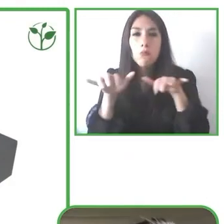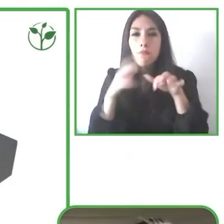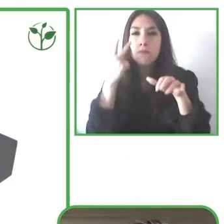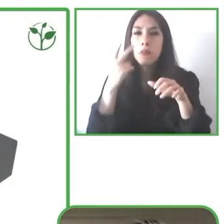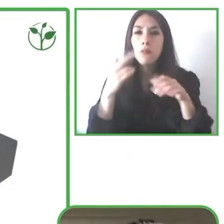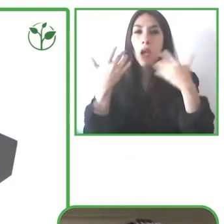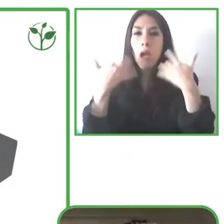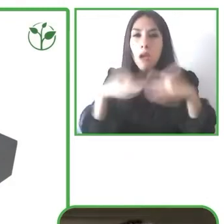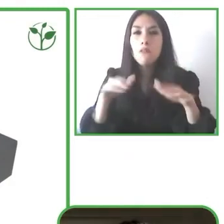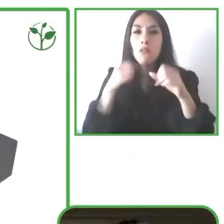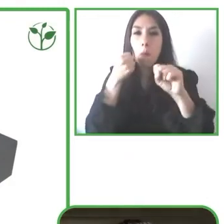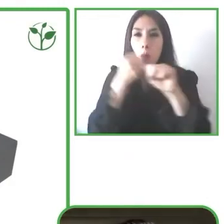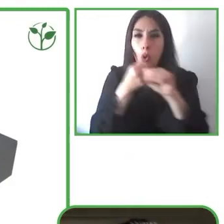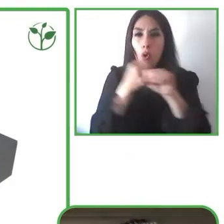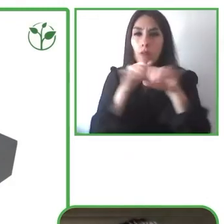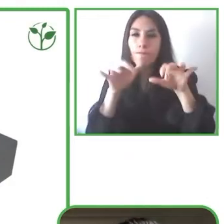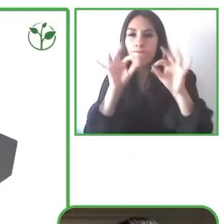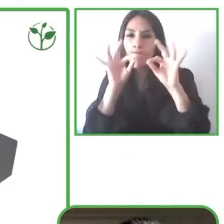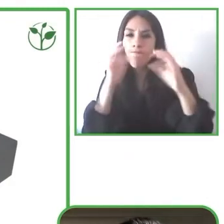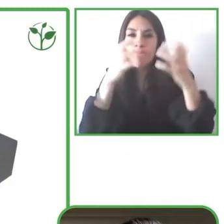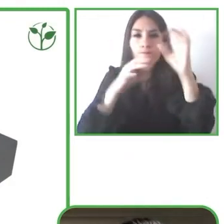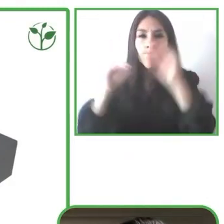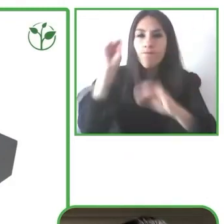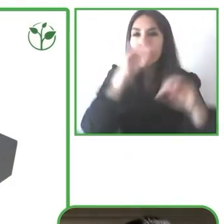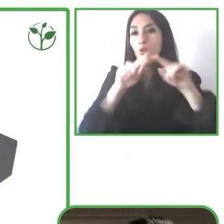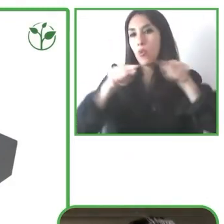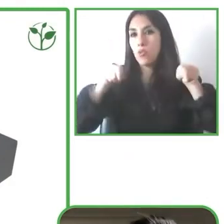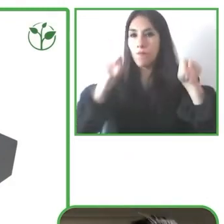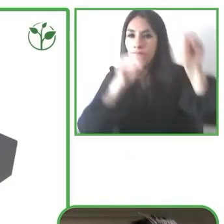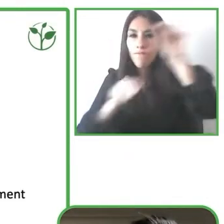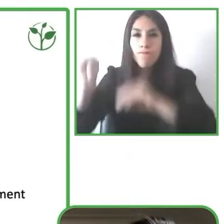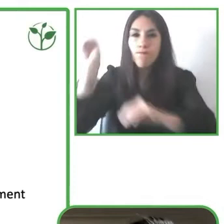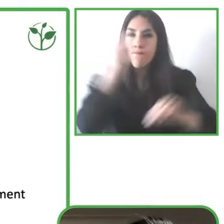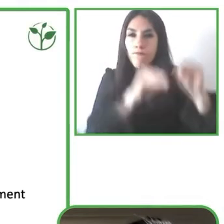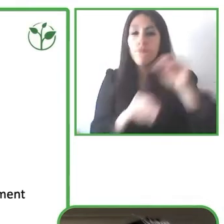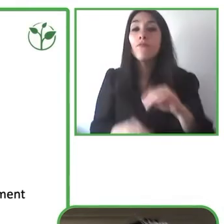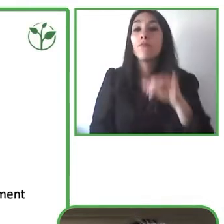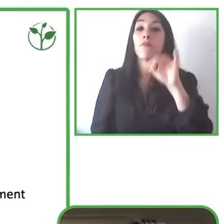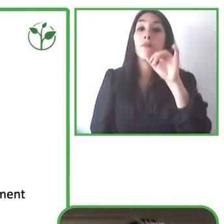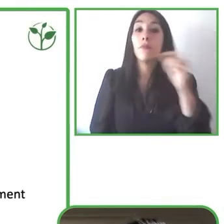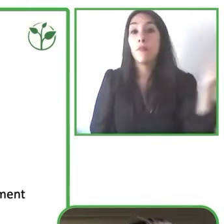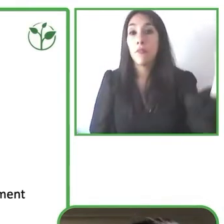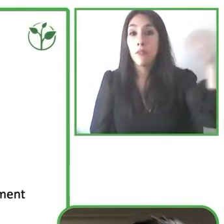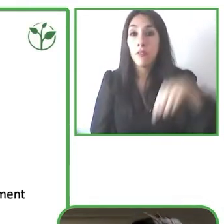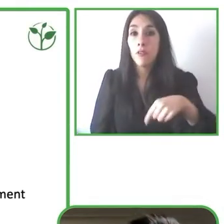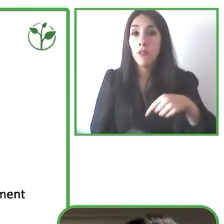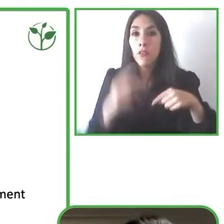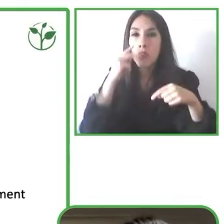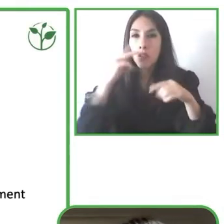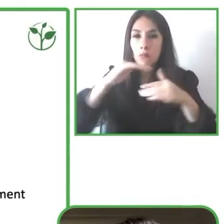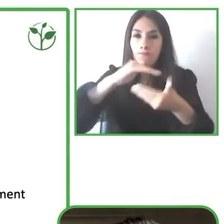that often fail or break down and have to be replaced. And we even though one step further.